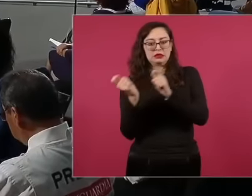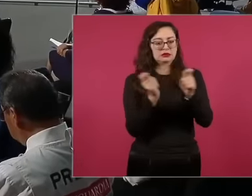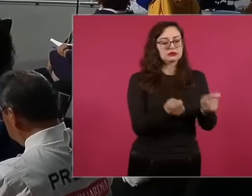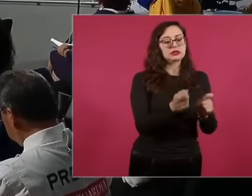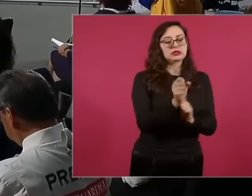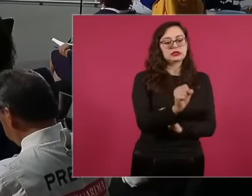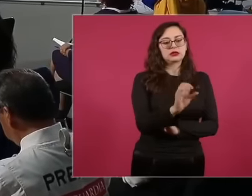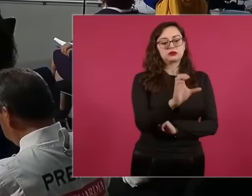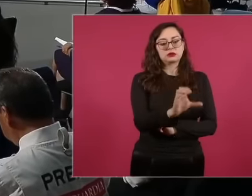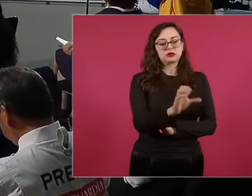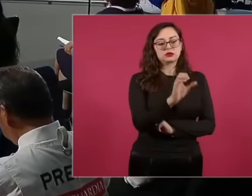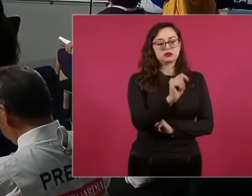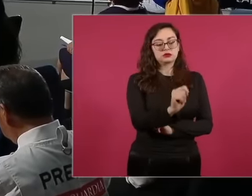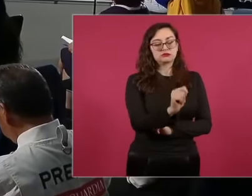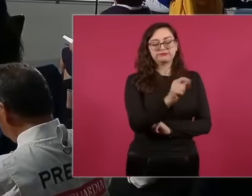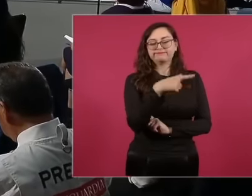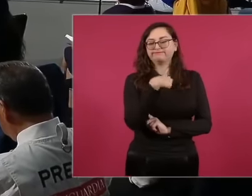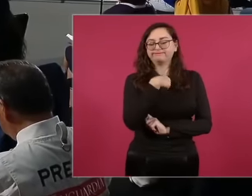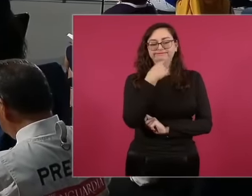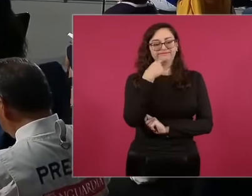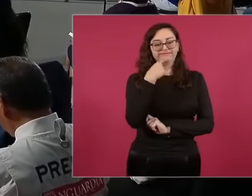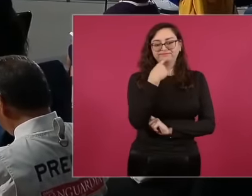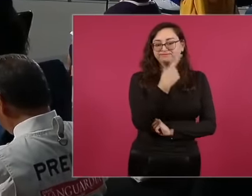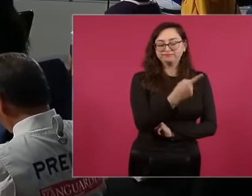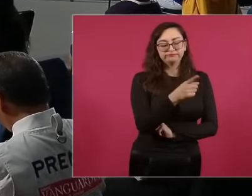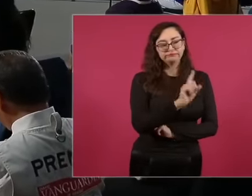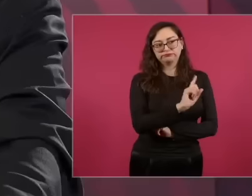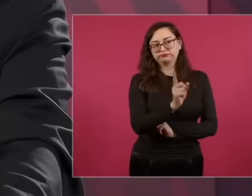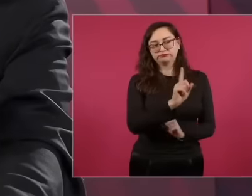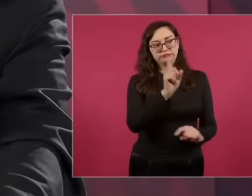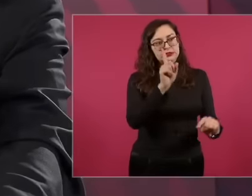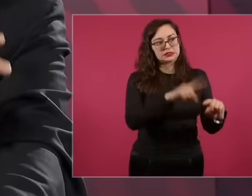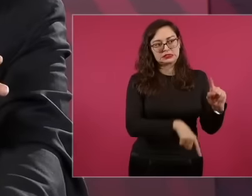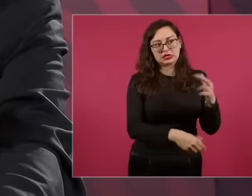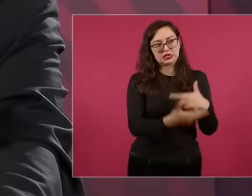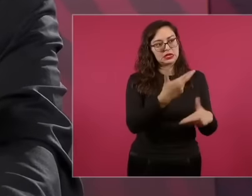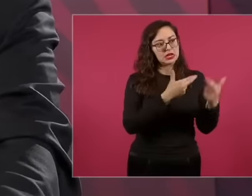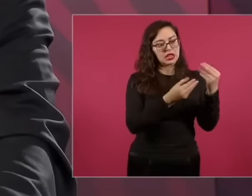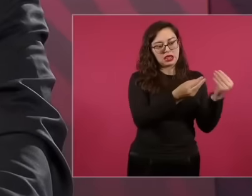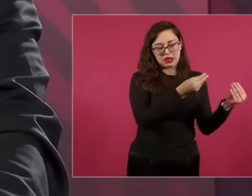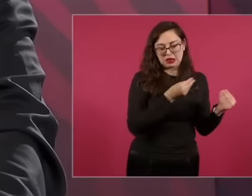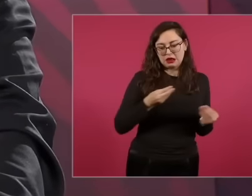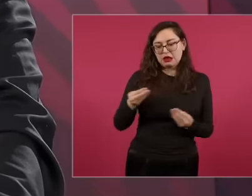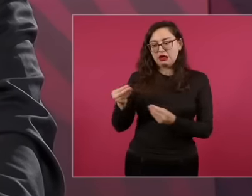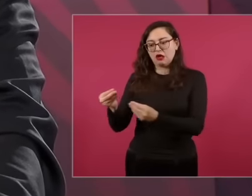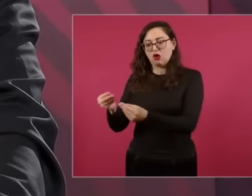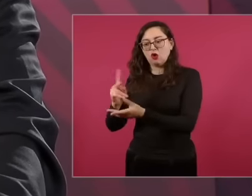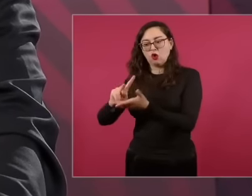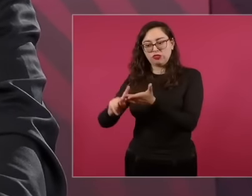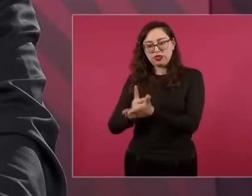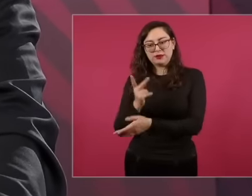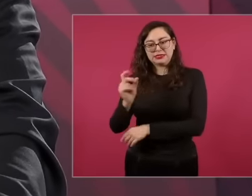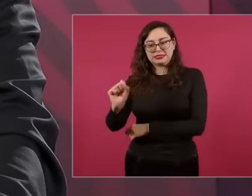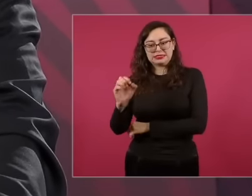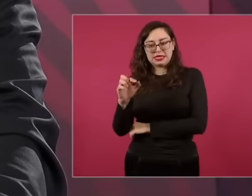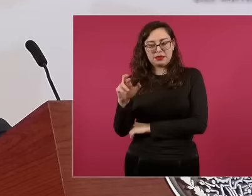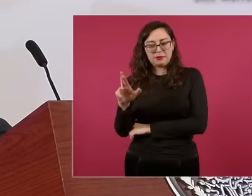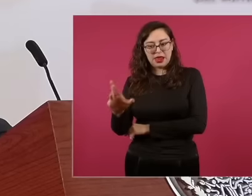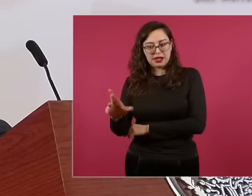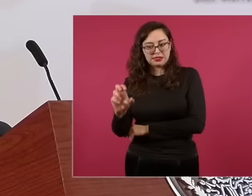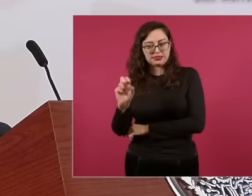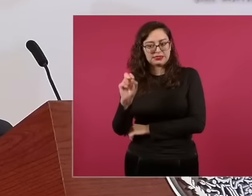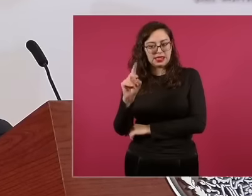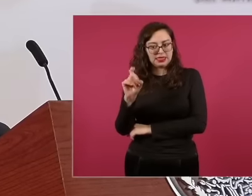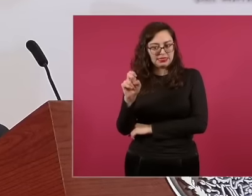to reverse that, that is, to go back and in the case of the Ministry of Defense hand over the